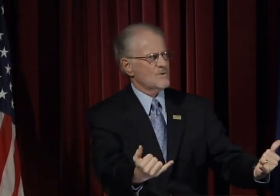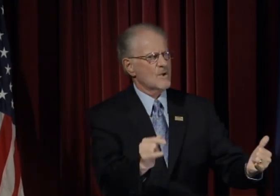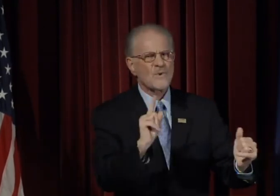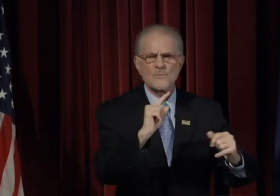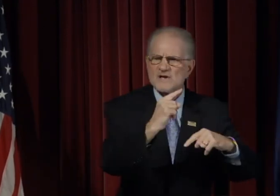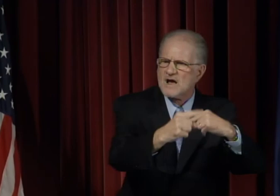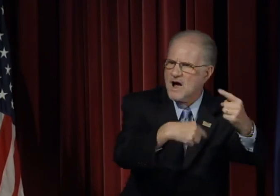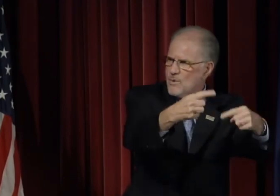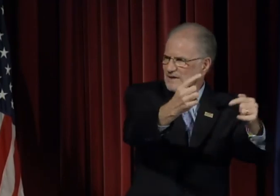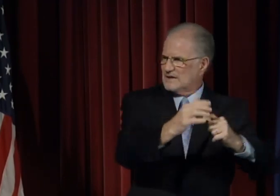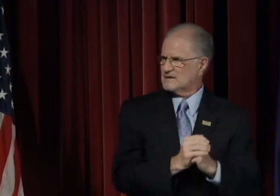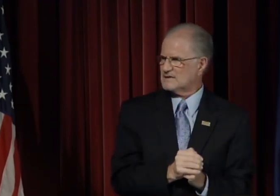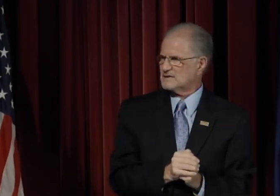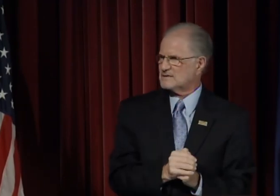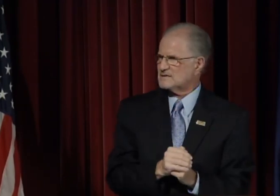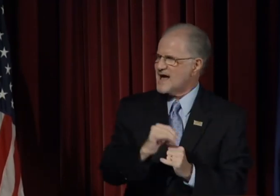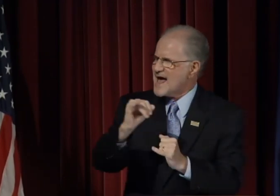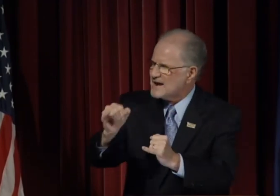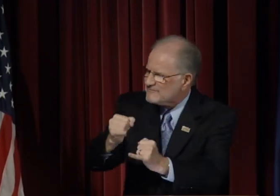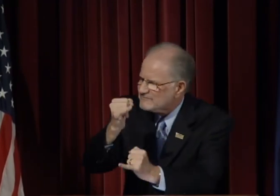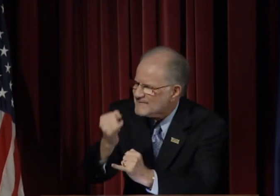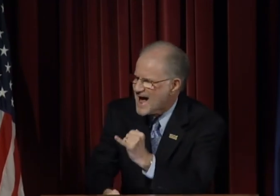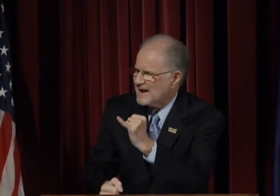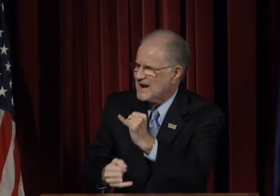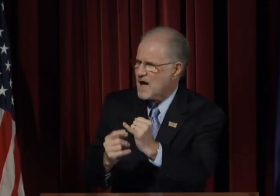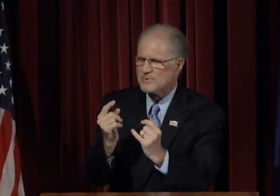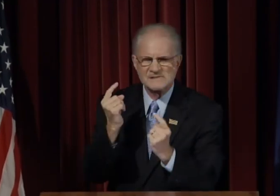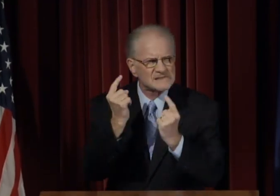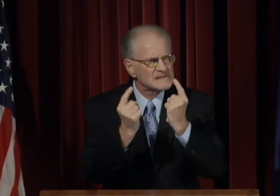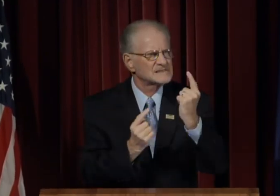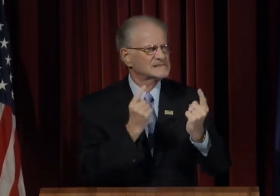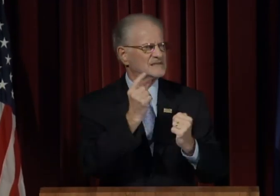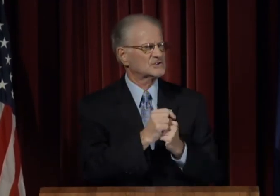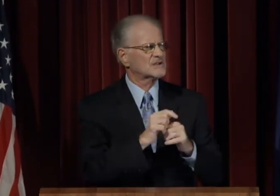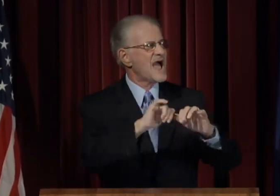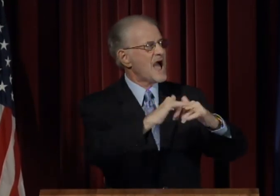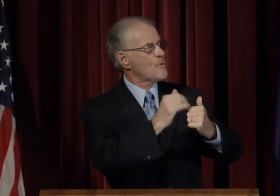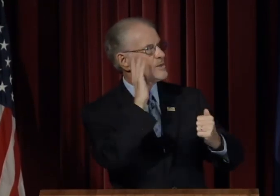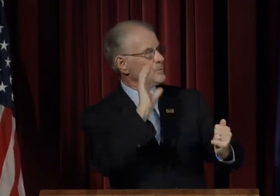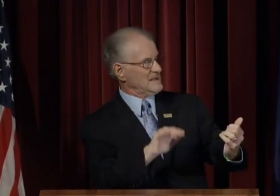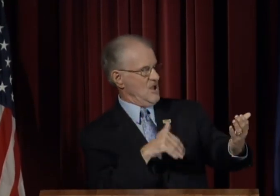And where are we going? And finally I was considering -